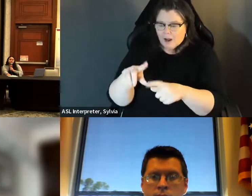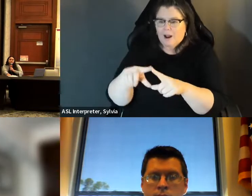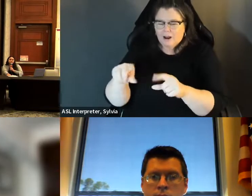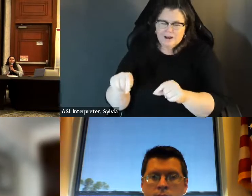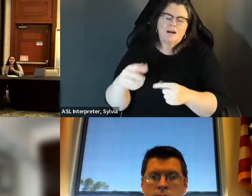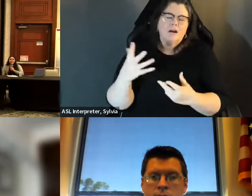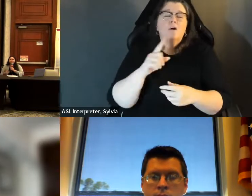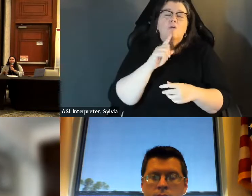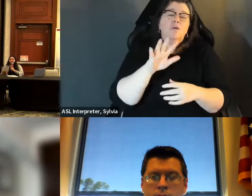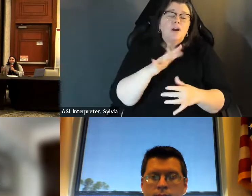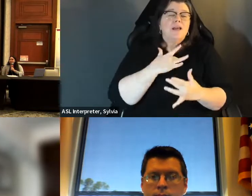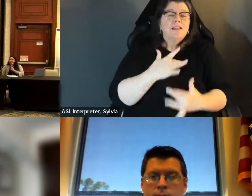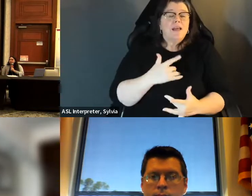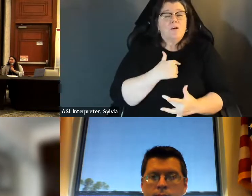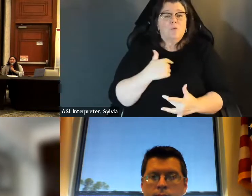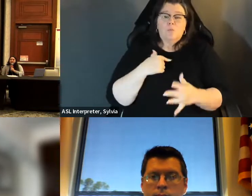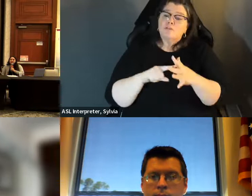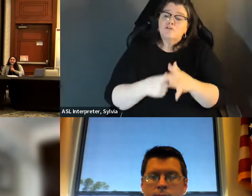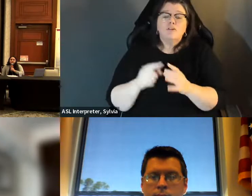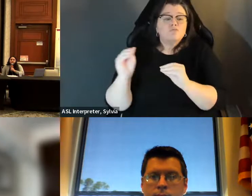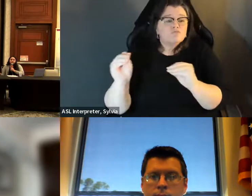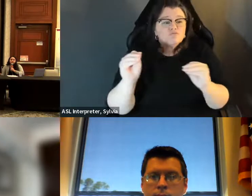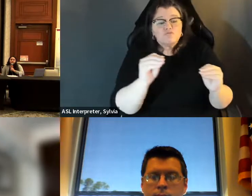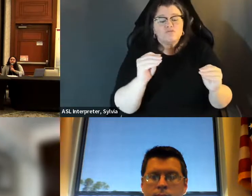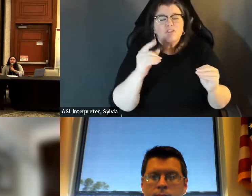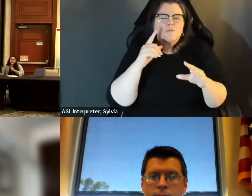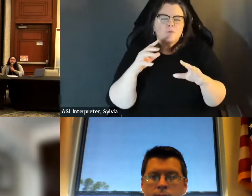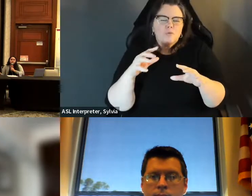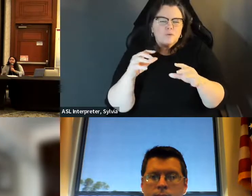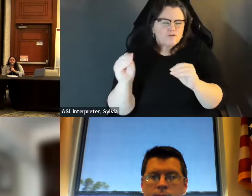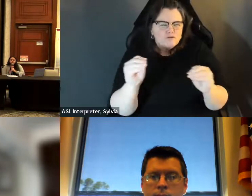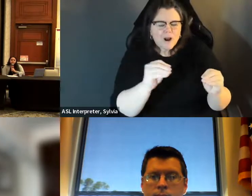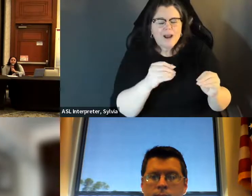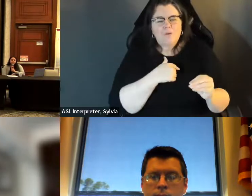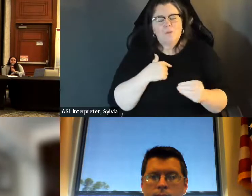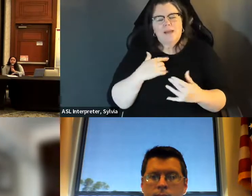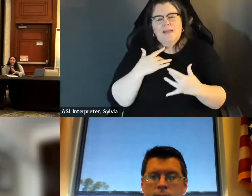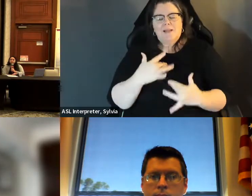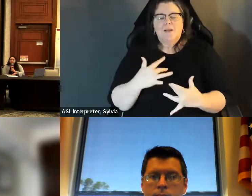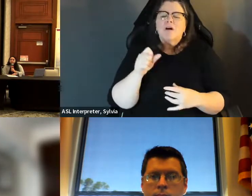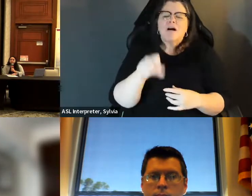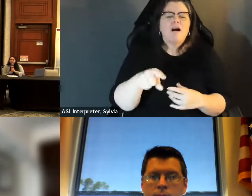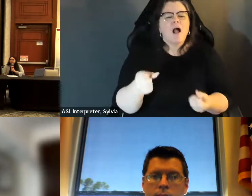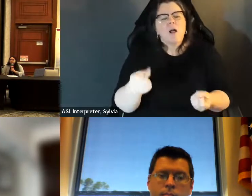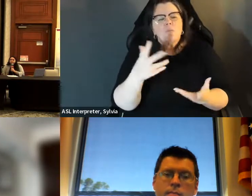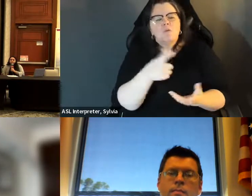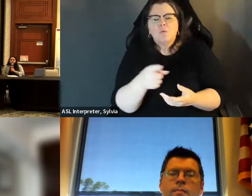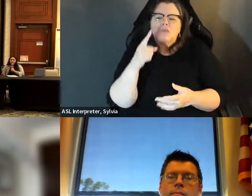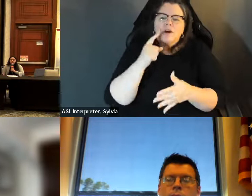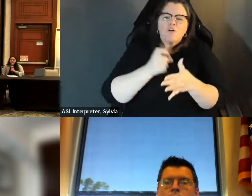document to go ahead and get our ID. On average, I usually start off our voter ID trainings with a question of Average I use, start off our voter id trainings with the question of How much do you think an Id cost? how much do you think an ID costs. And answers will go